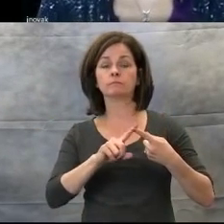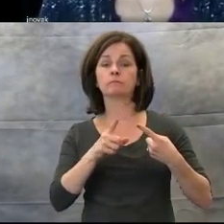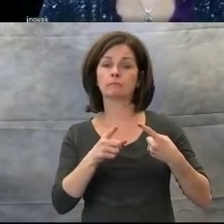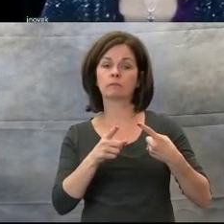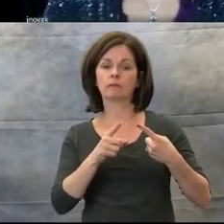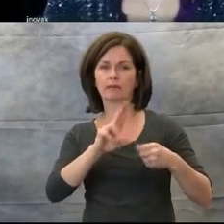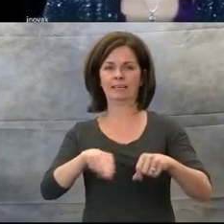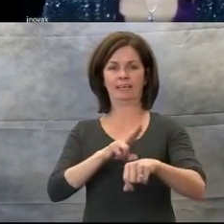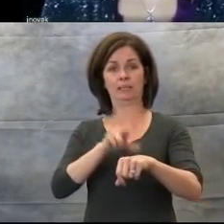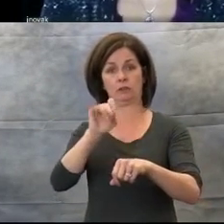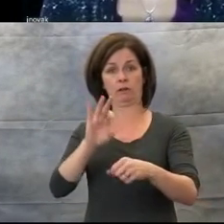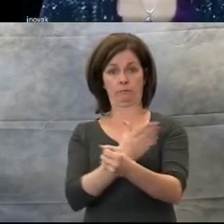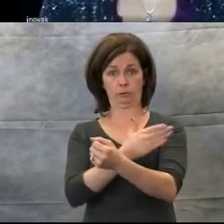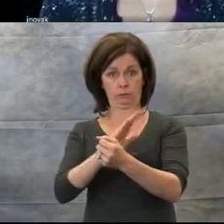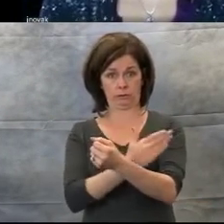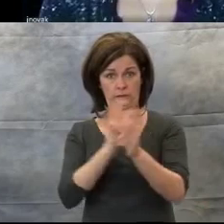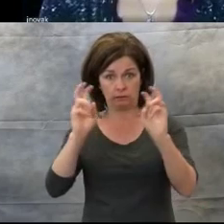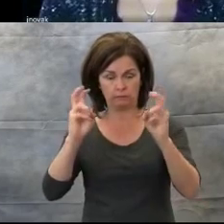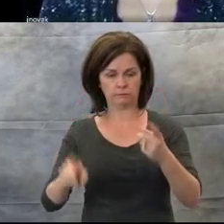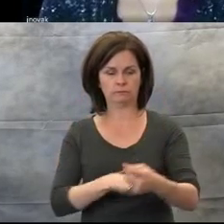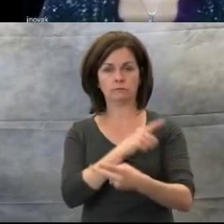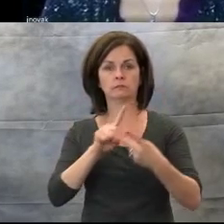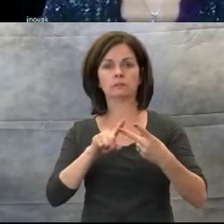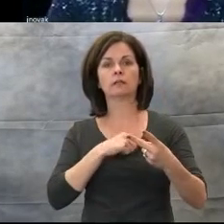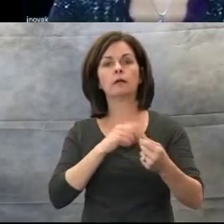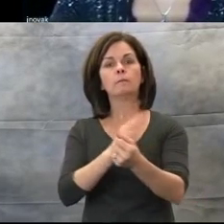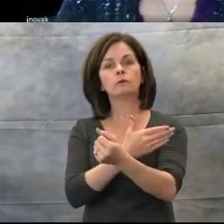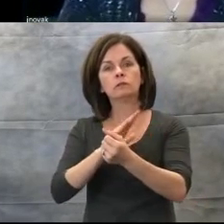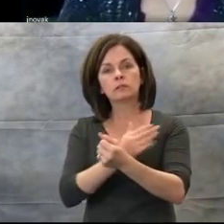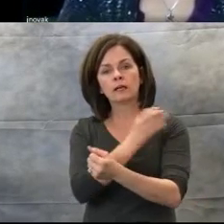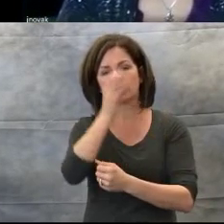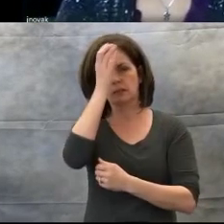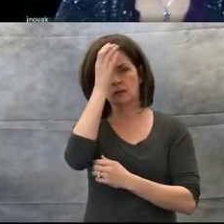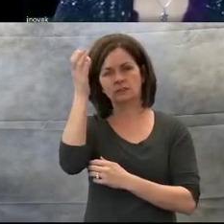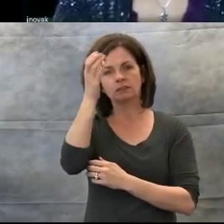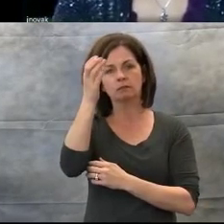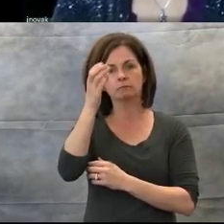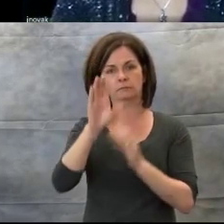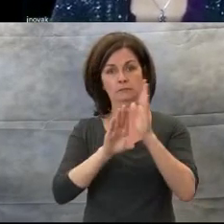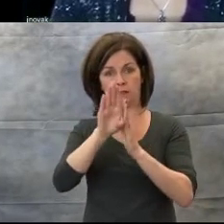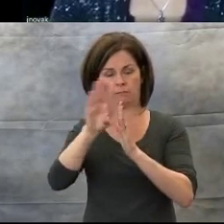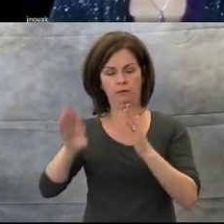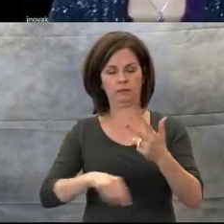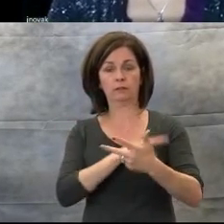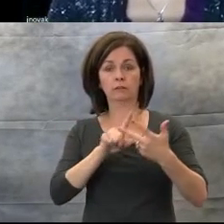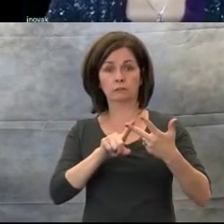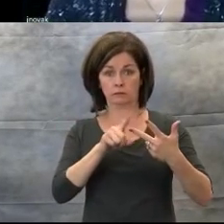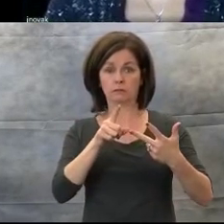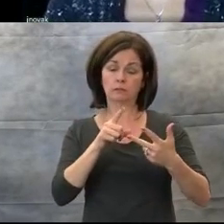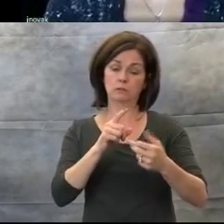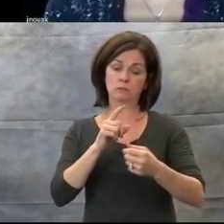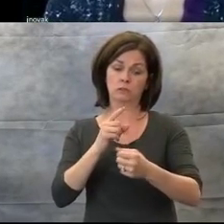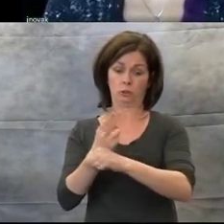Second, Music and Concept Development. Third, Using Music to Set Up Your Learning Environment